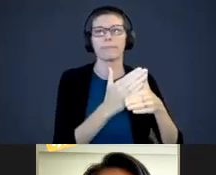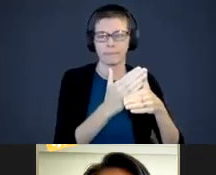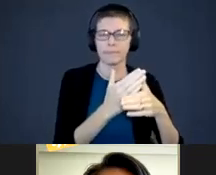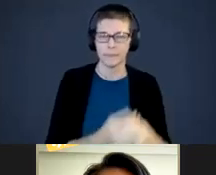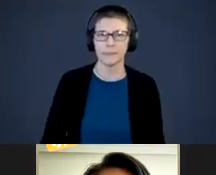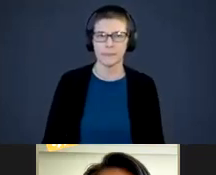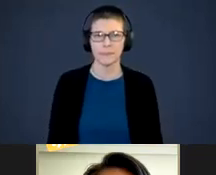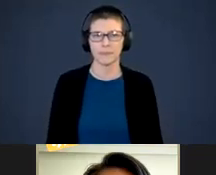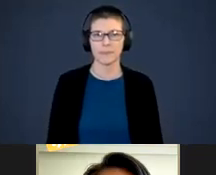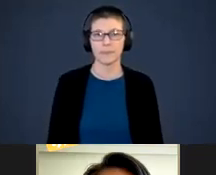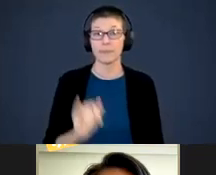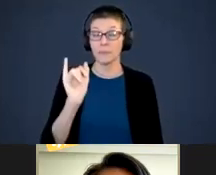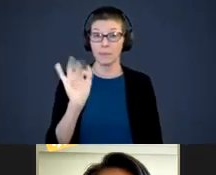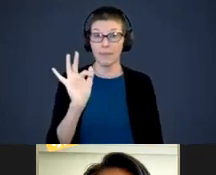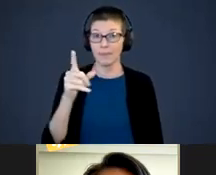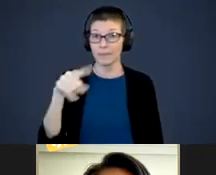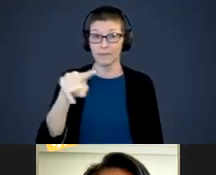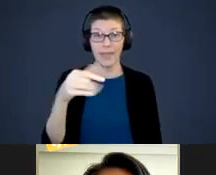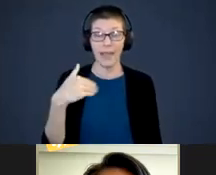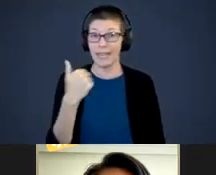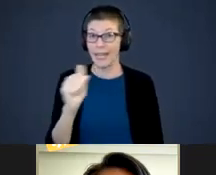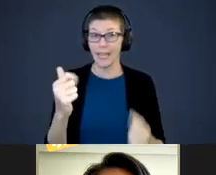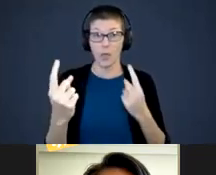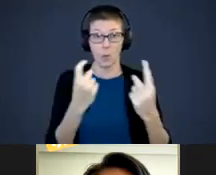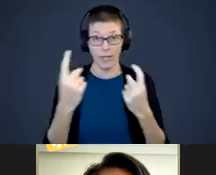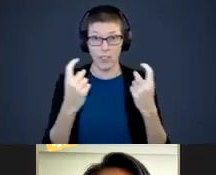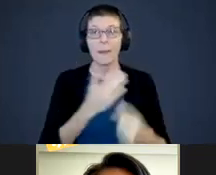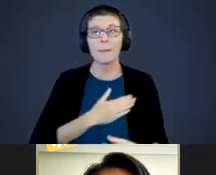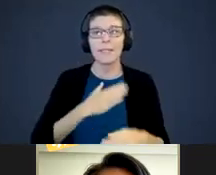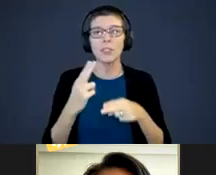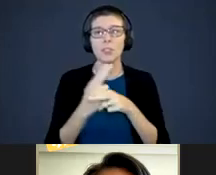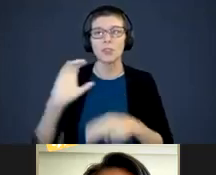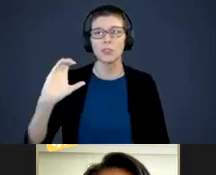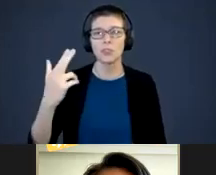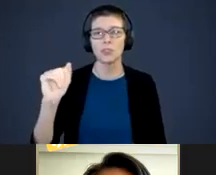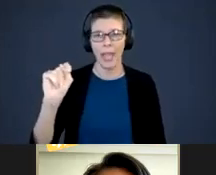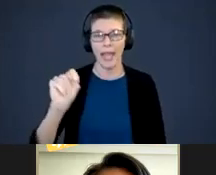If anybody has any questions, please use the chat feature and Paula will use the